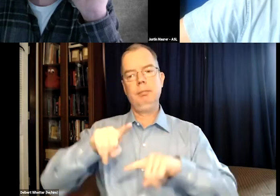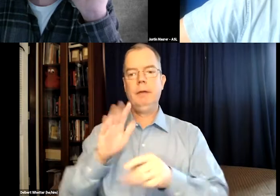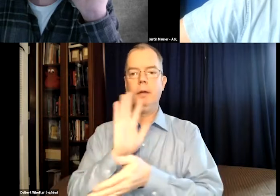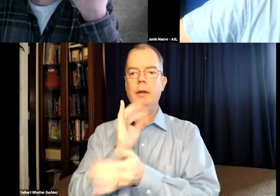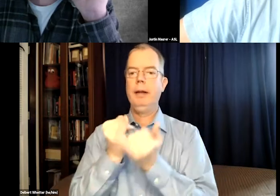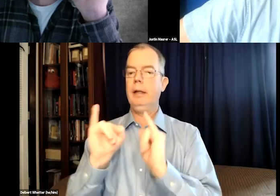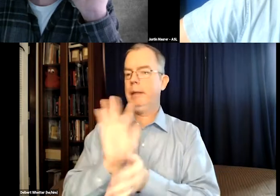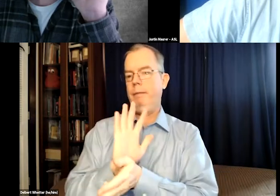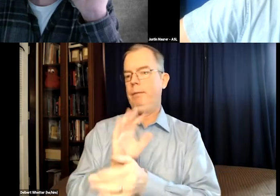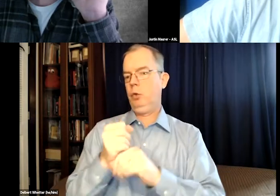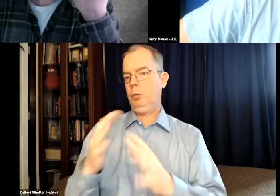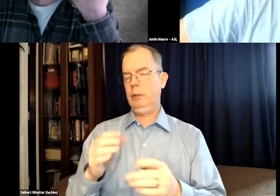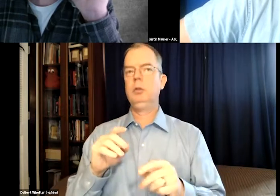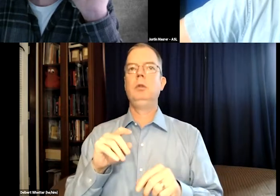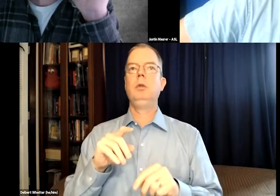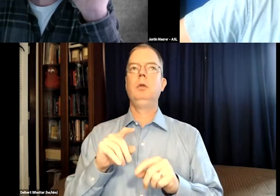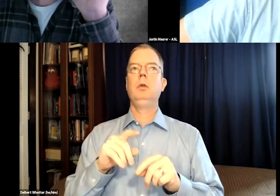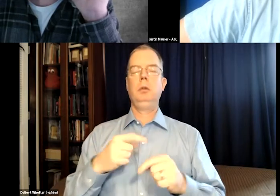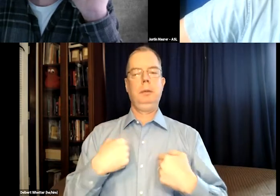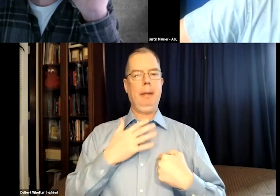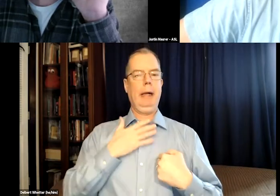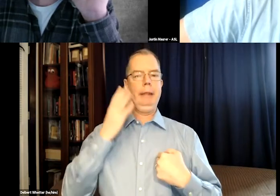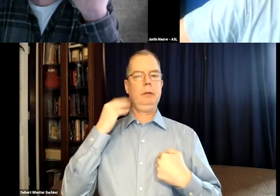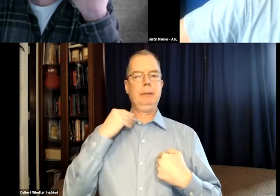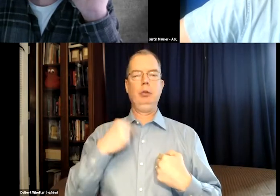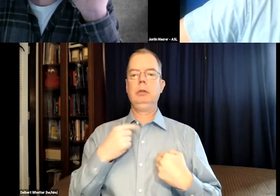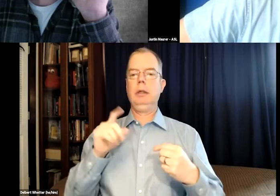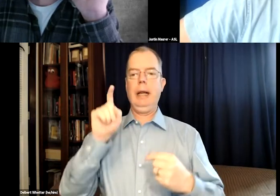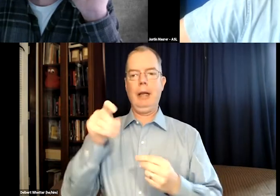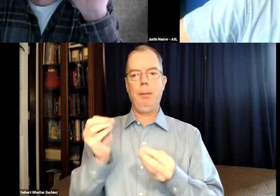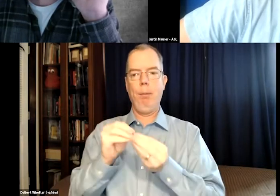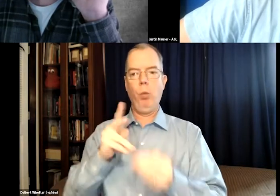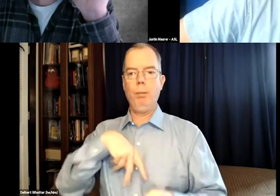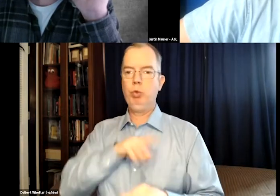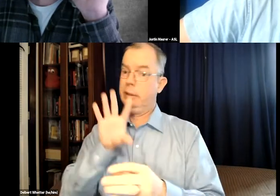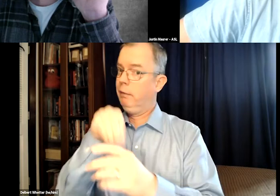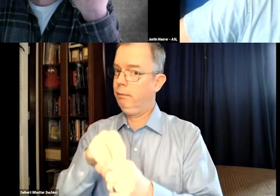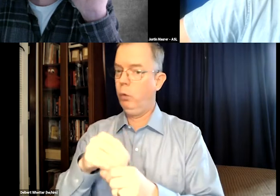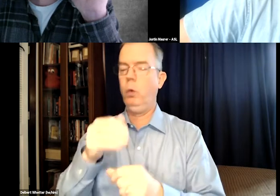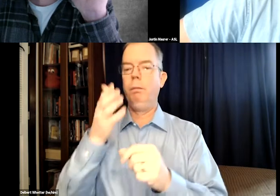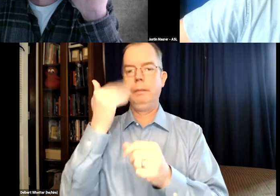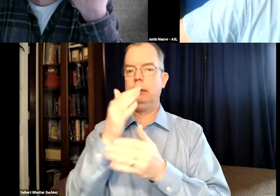And so that process really worked for us as independent filmmakers. And from my experience,